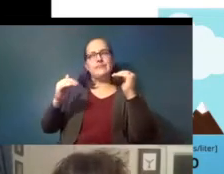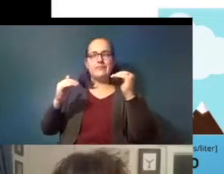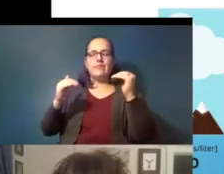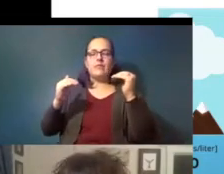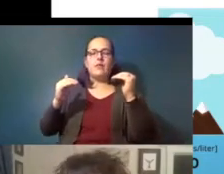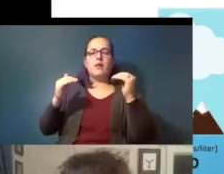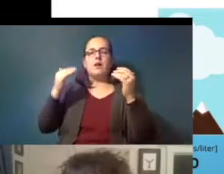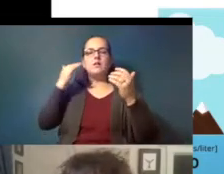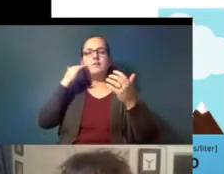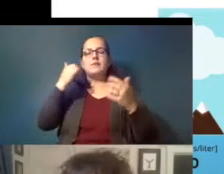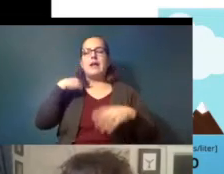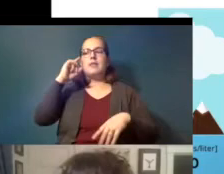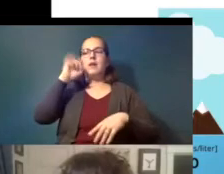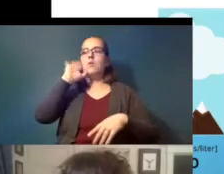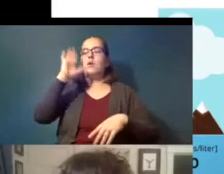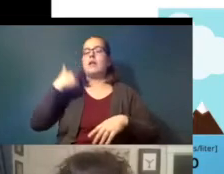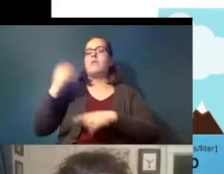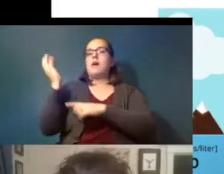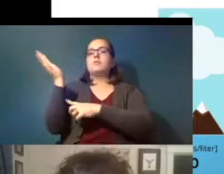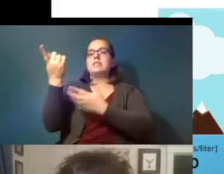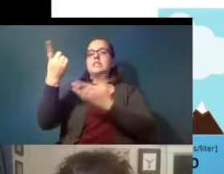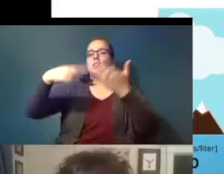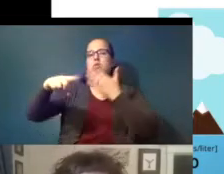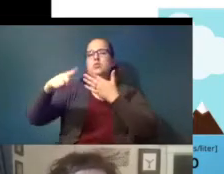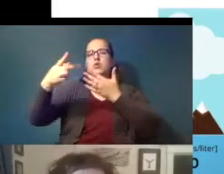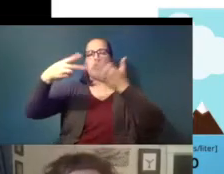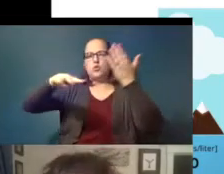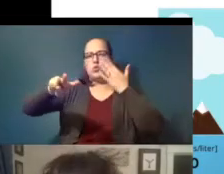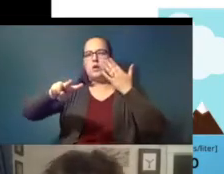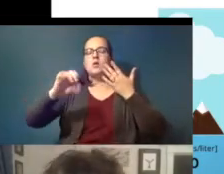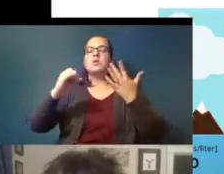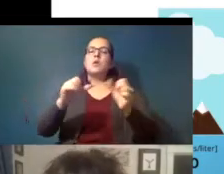there's going to be a presentation next week or the week after so there's continual efforts